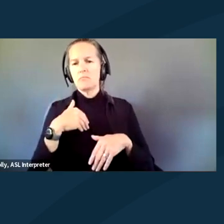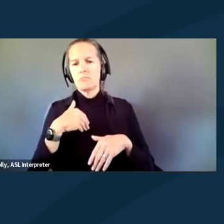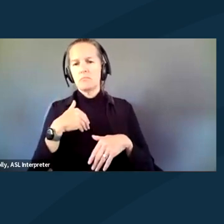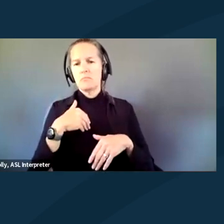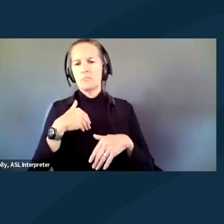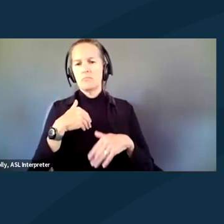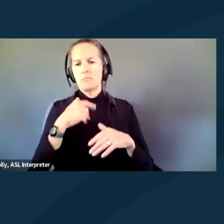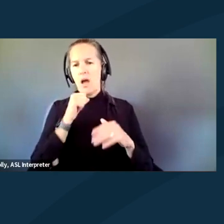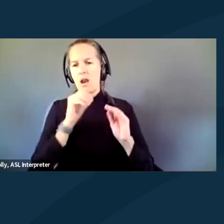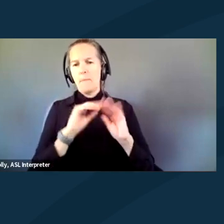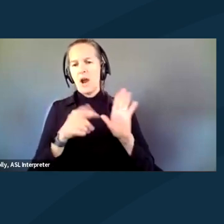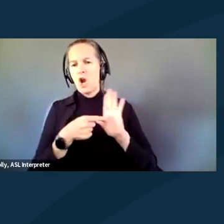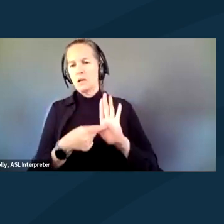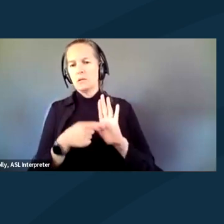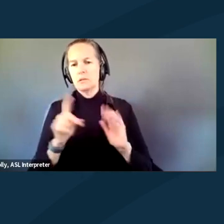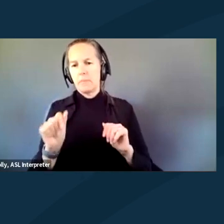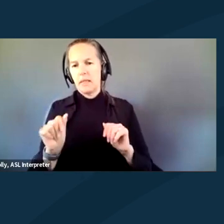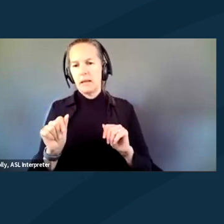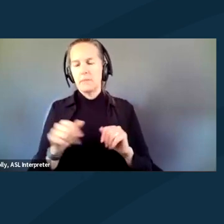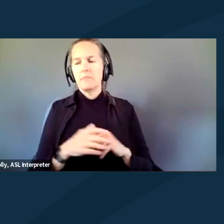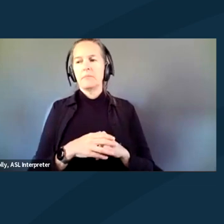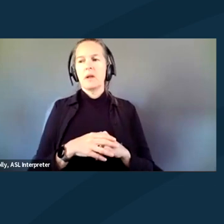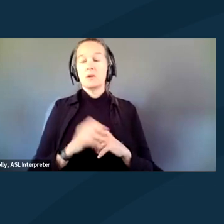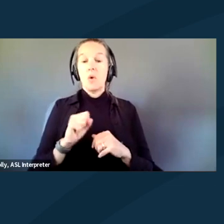And so then when you're disabled